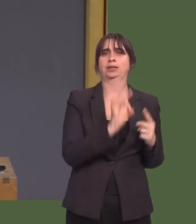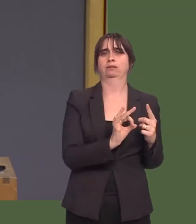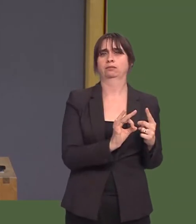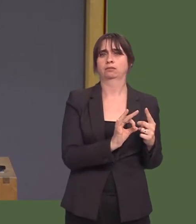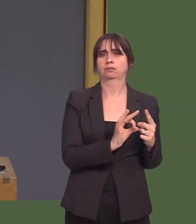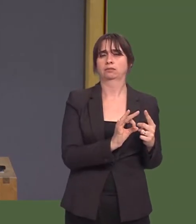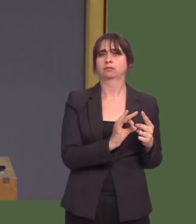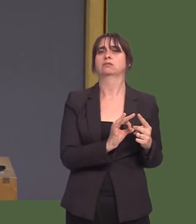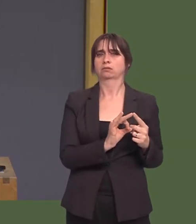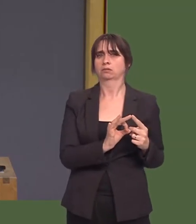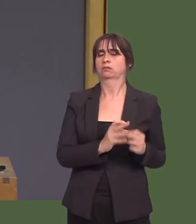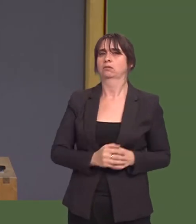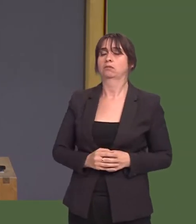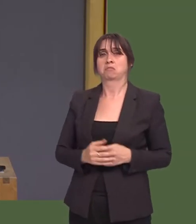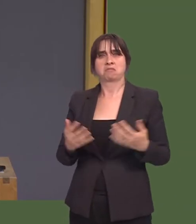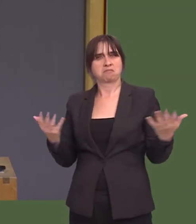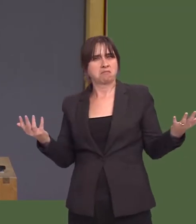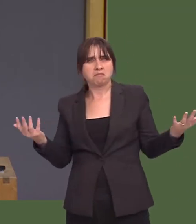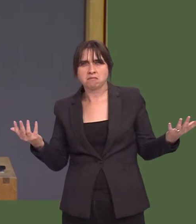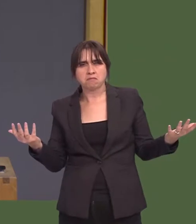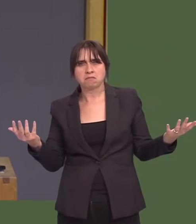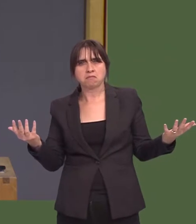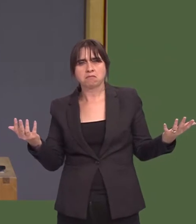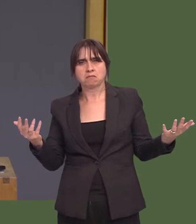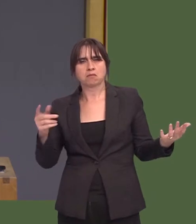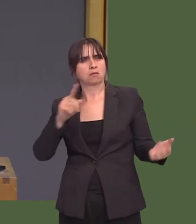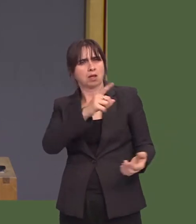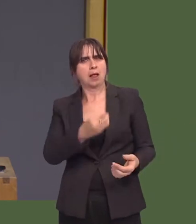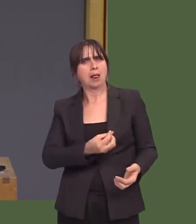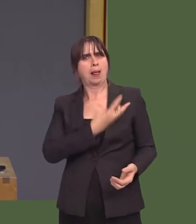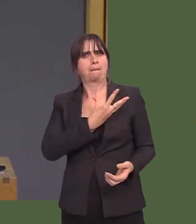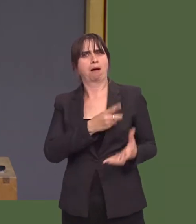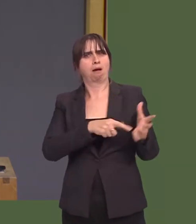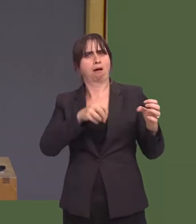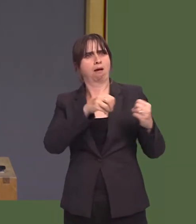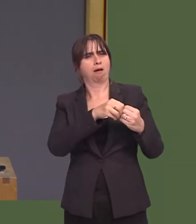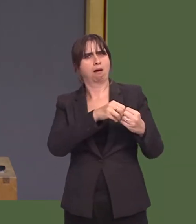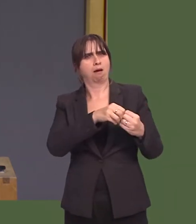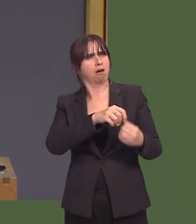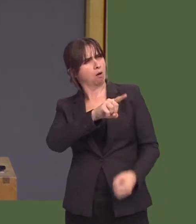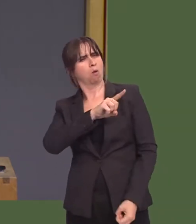I struggle to understand why the Labour Party, of all parties, is prepared to countenance